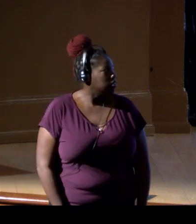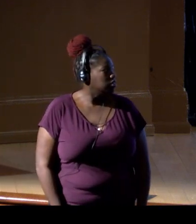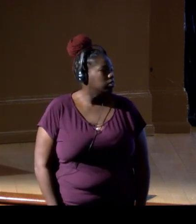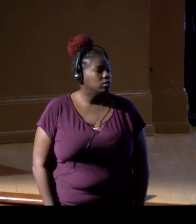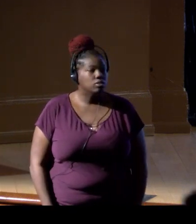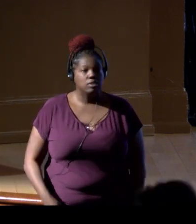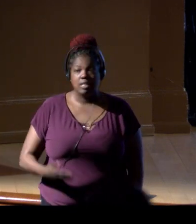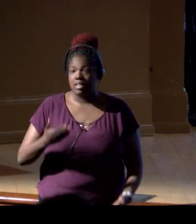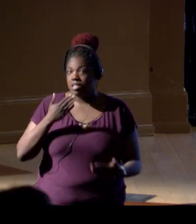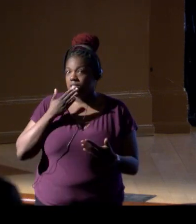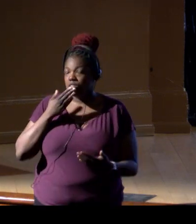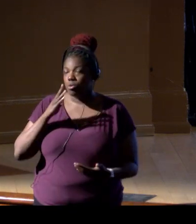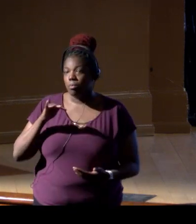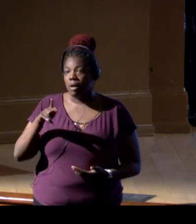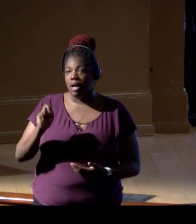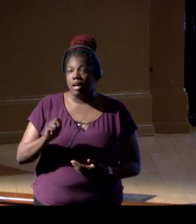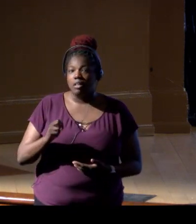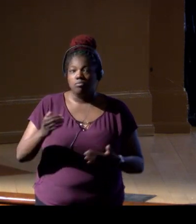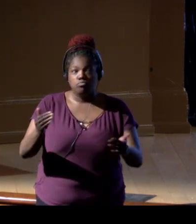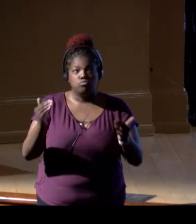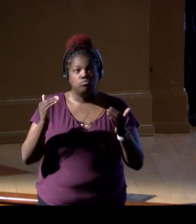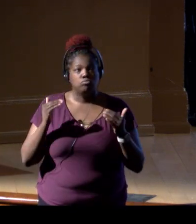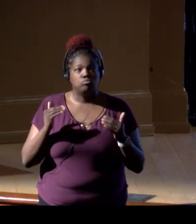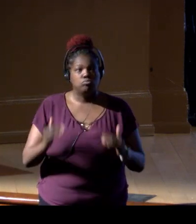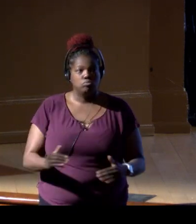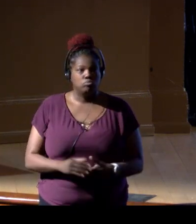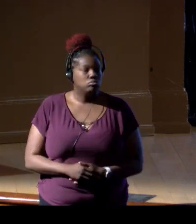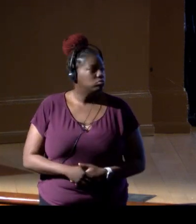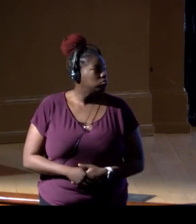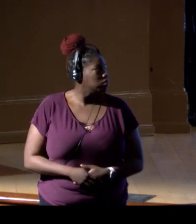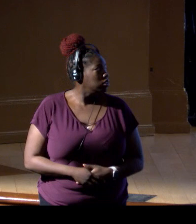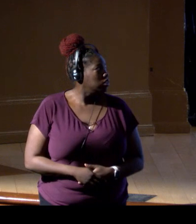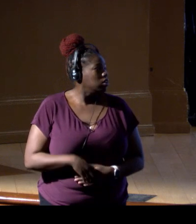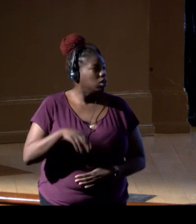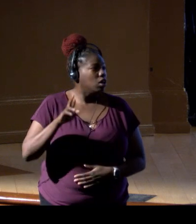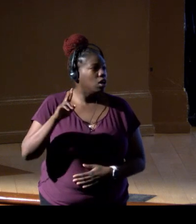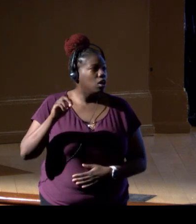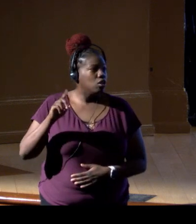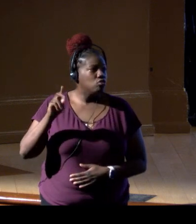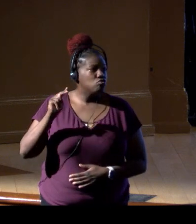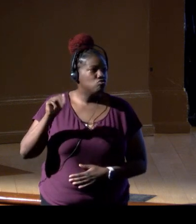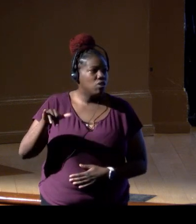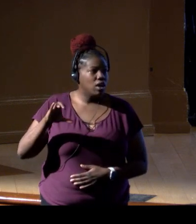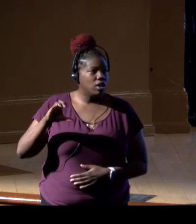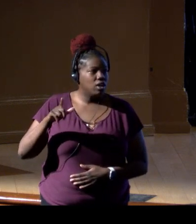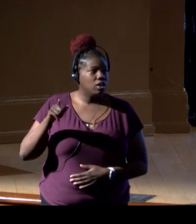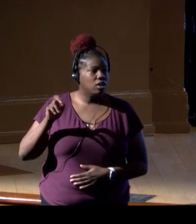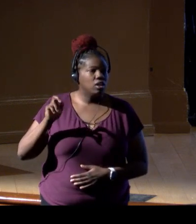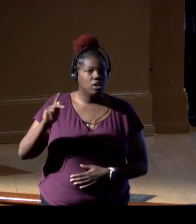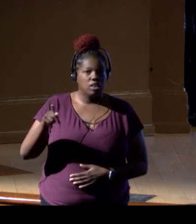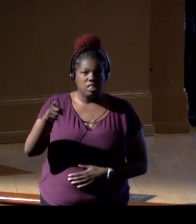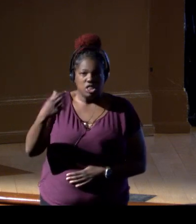Thanks, Mike. Next up, we're gonna get Rodney Cluck, who's the chief of the Division of Environmental Sciences